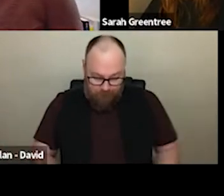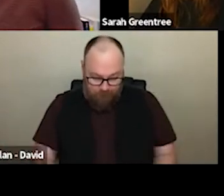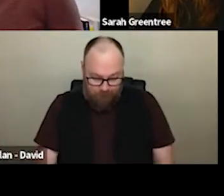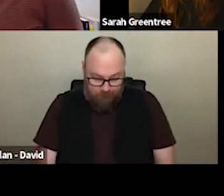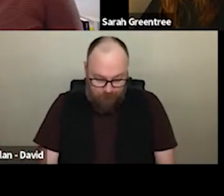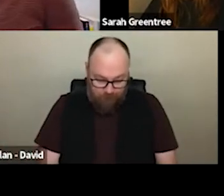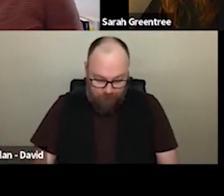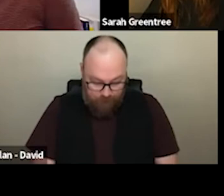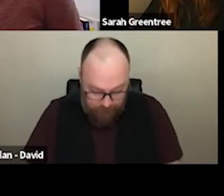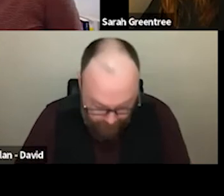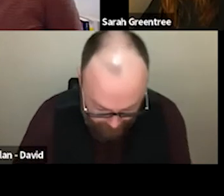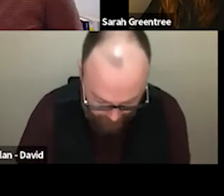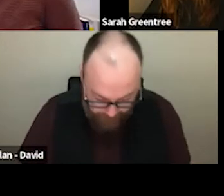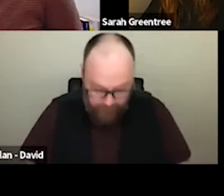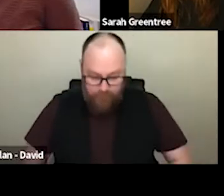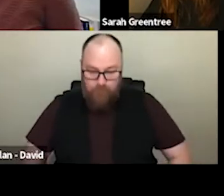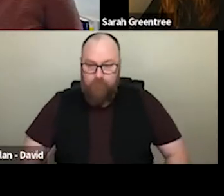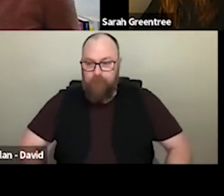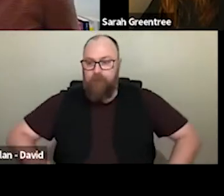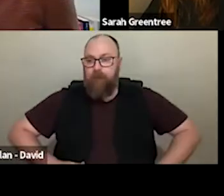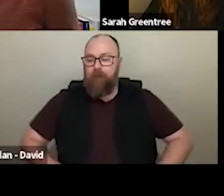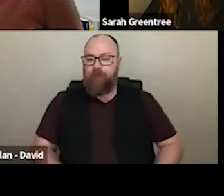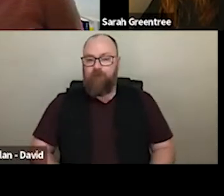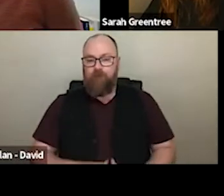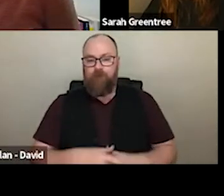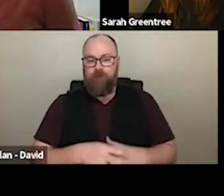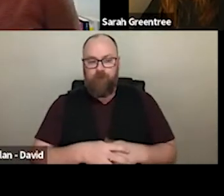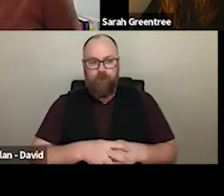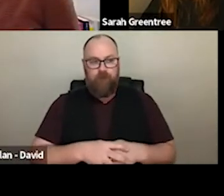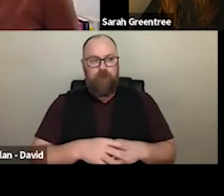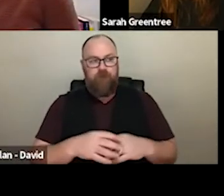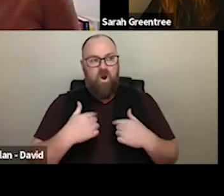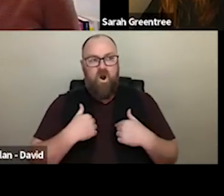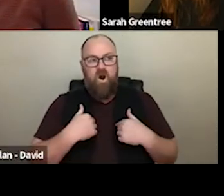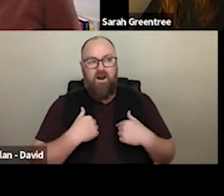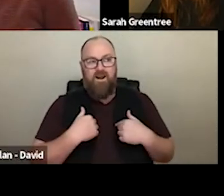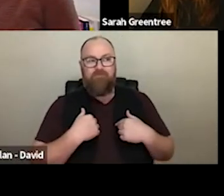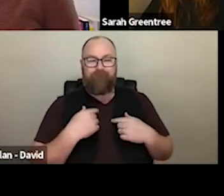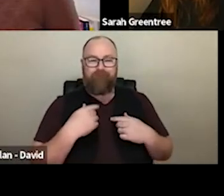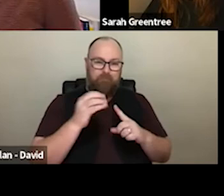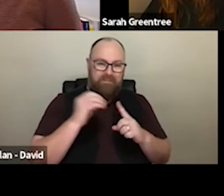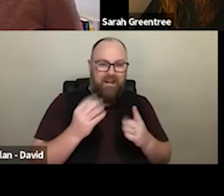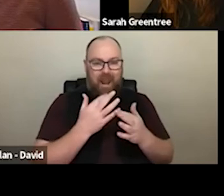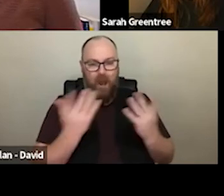So it is a tricky balance, but that is Balance but that's kind of the principles that we work with, so I can't really give you a kind of a I. kind of the principles that we work with, so I can't link if you a figure in terms of a I figure in terms of proportion, because it will depend on the number of applications